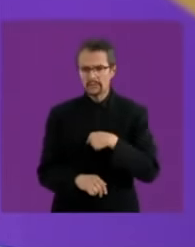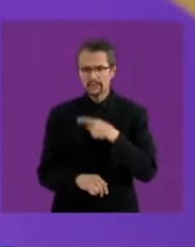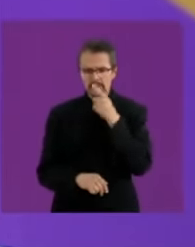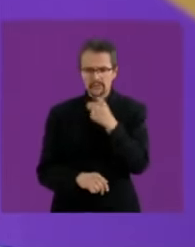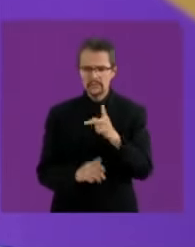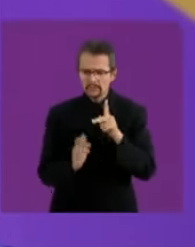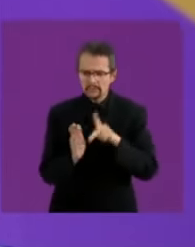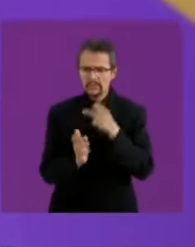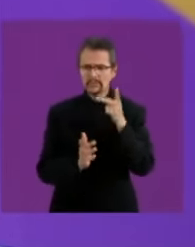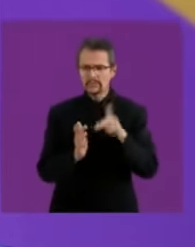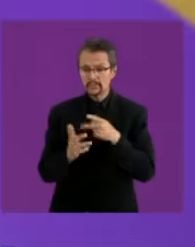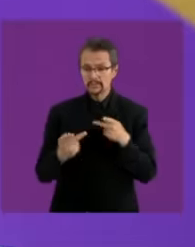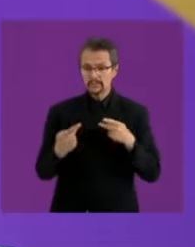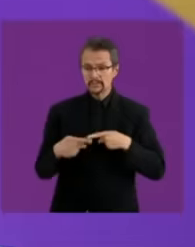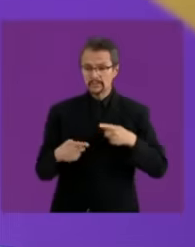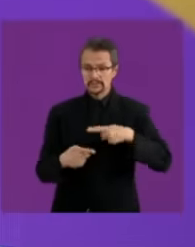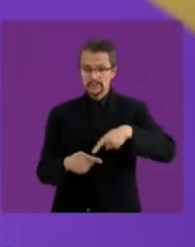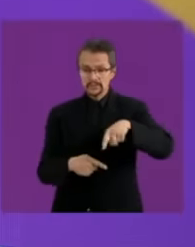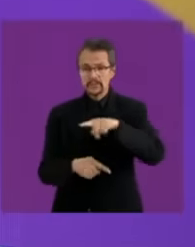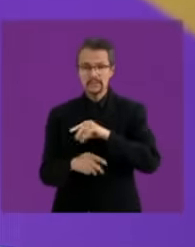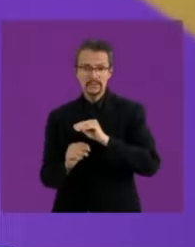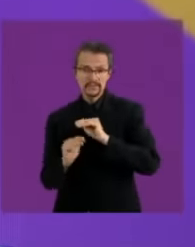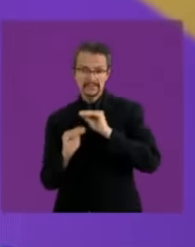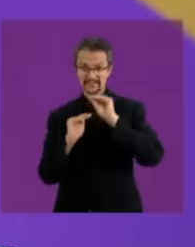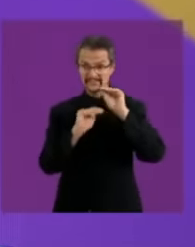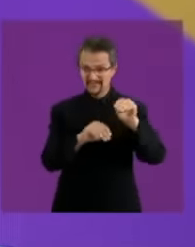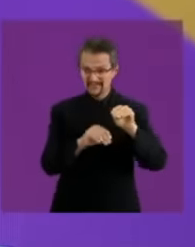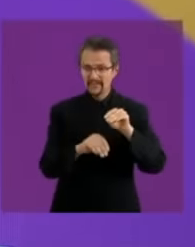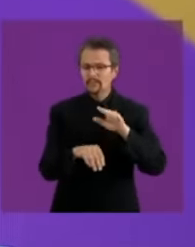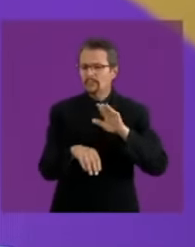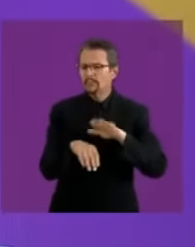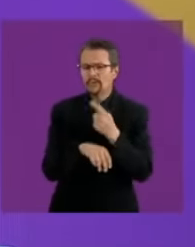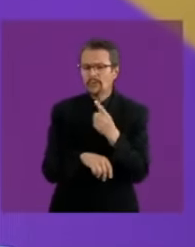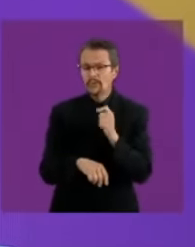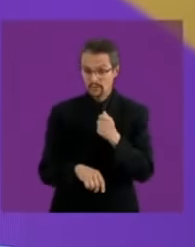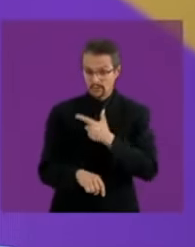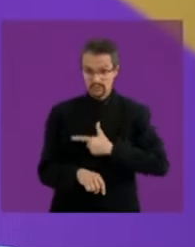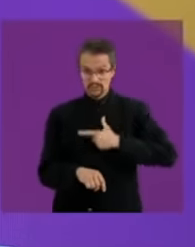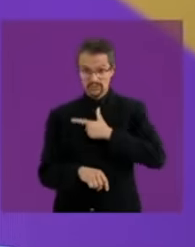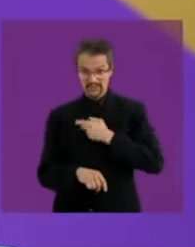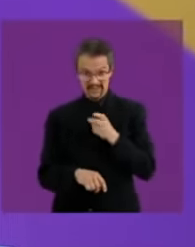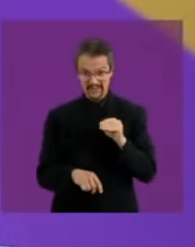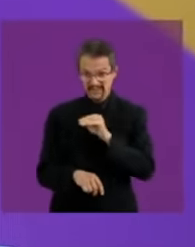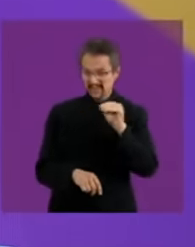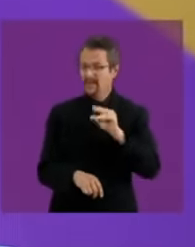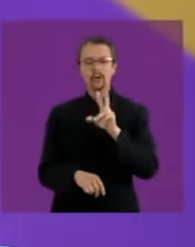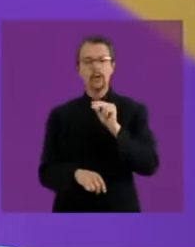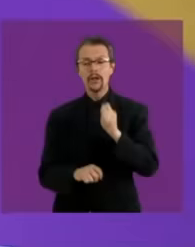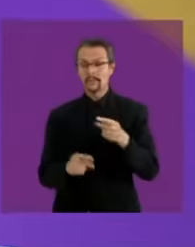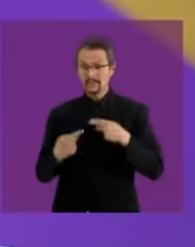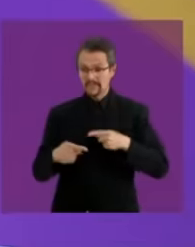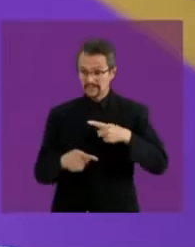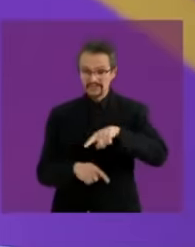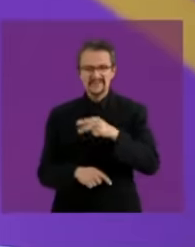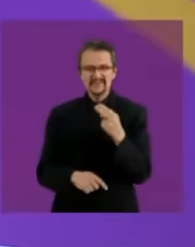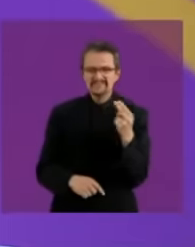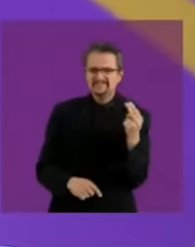migrate in the vast majority of cases by choice, they migrate out of necessity and we must attend to precisely